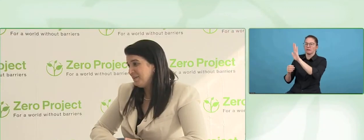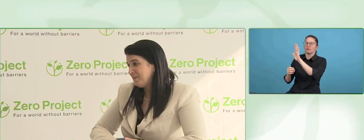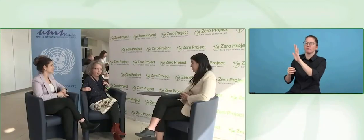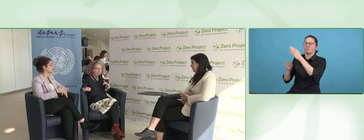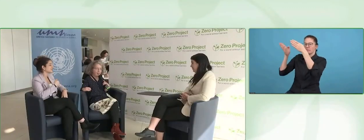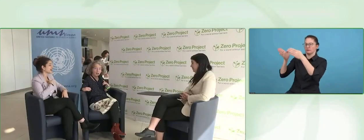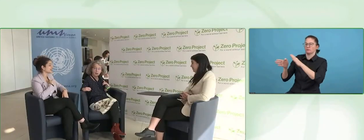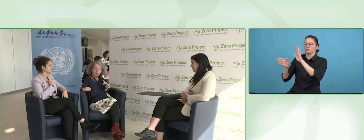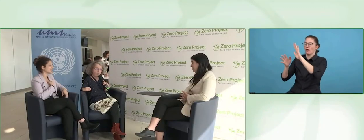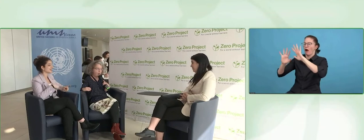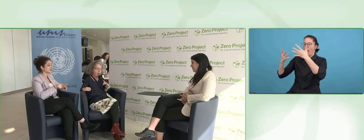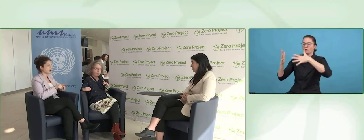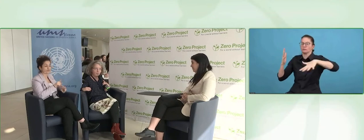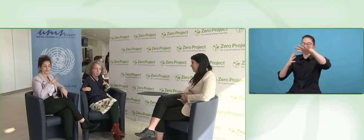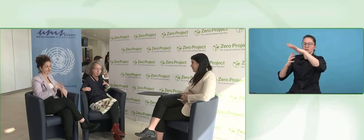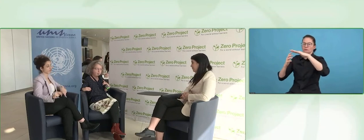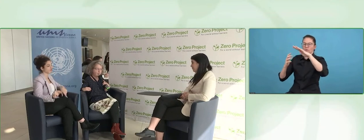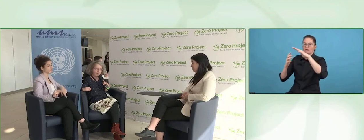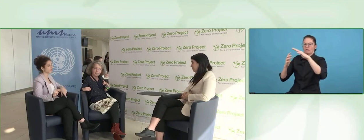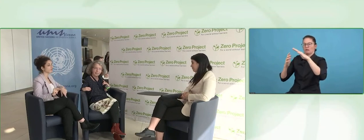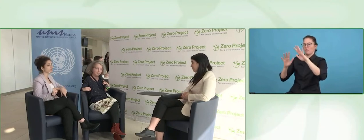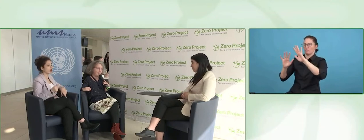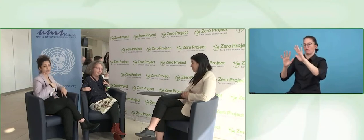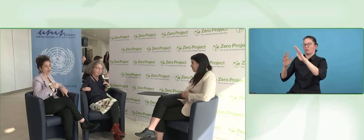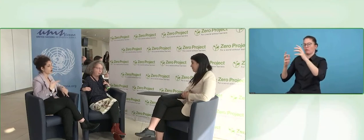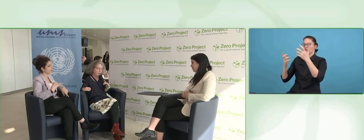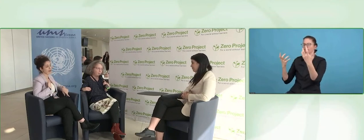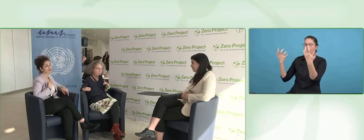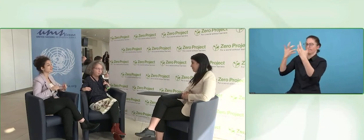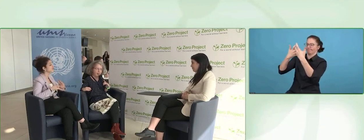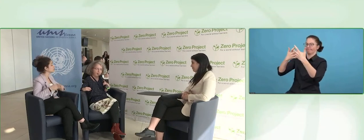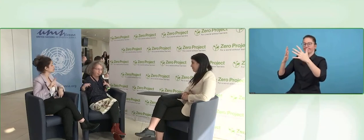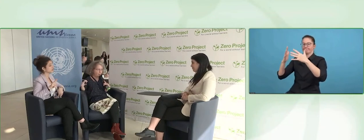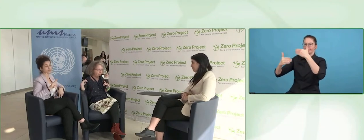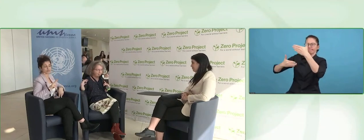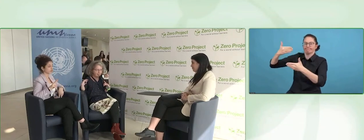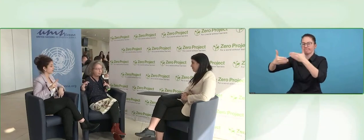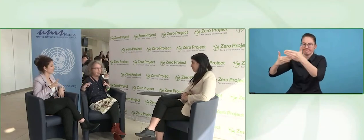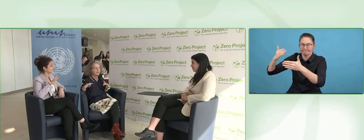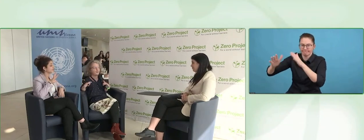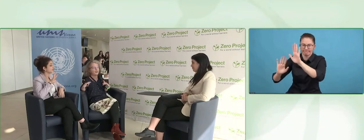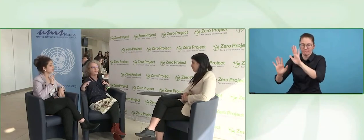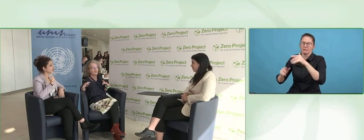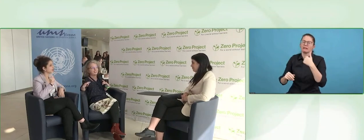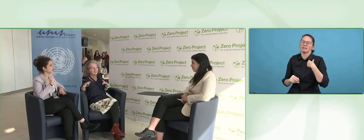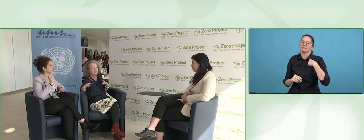I was like no, I'm not accepting that any more, with 705 colleagues